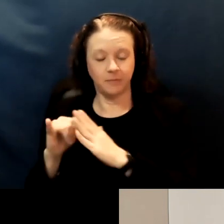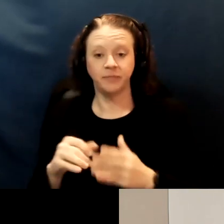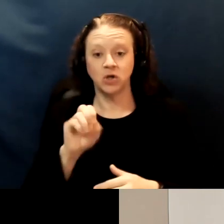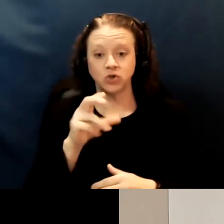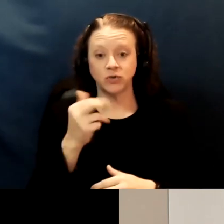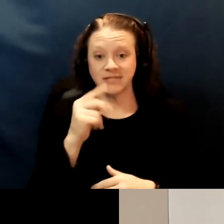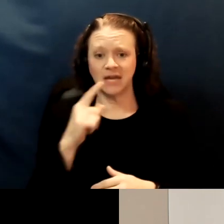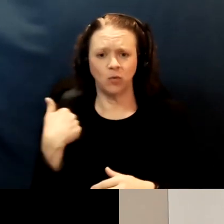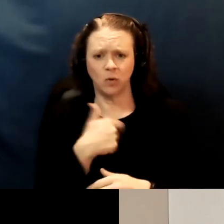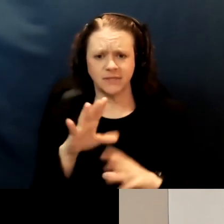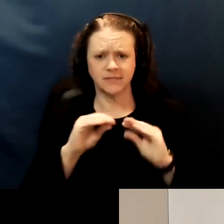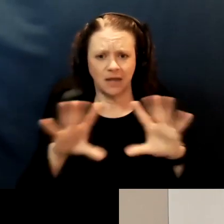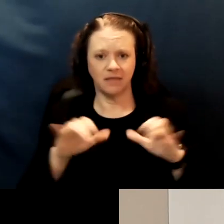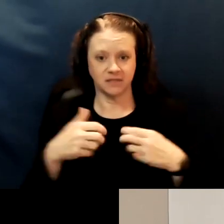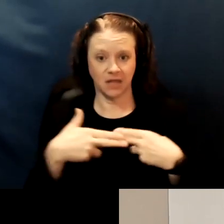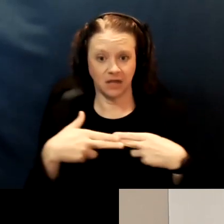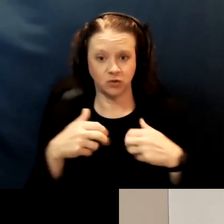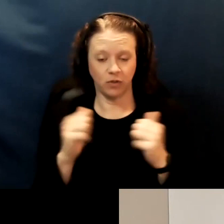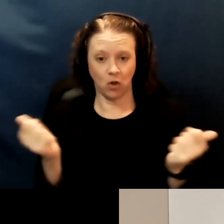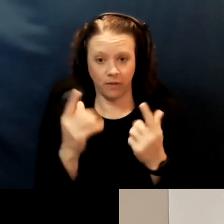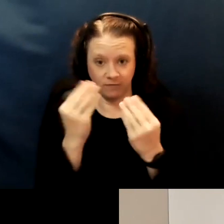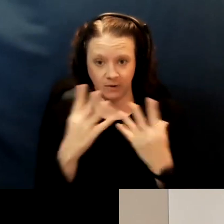with all of the information about